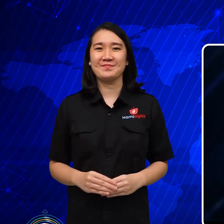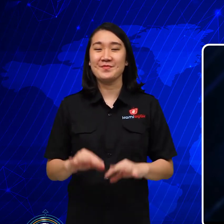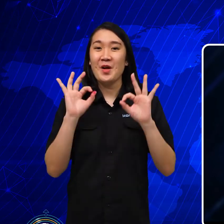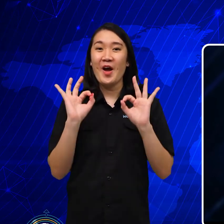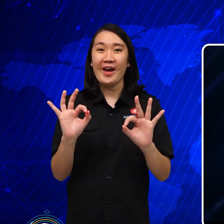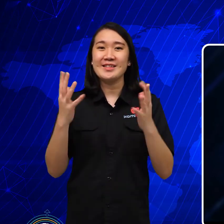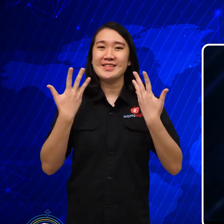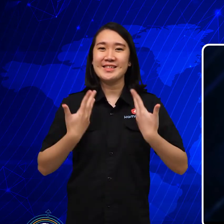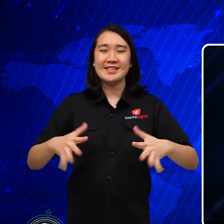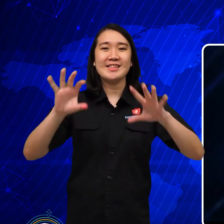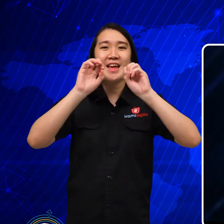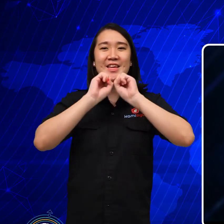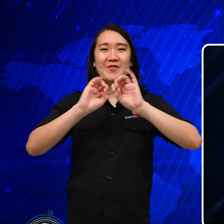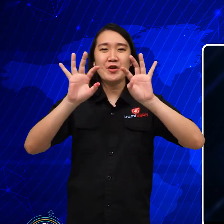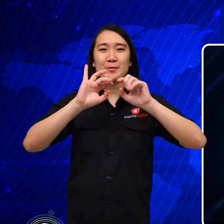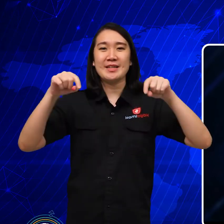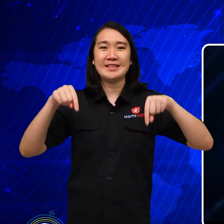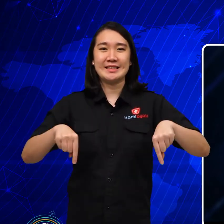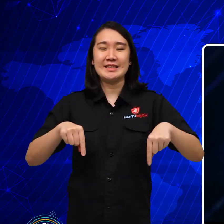OK, that's all the news for today.